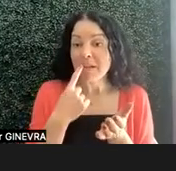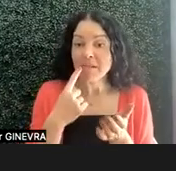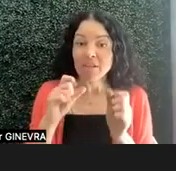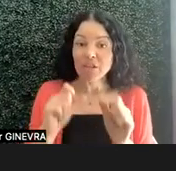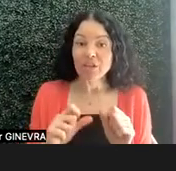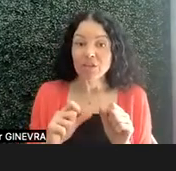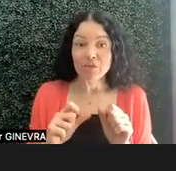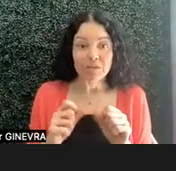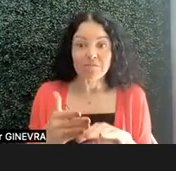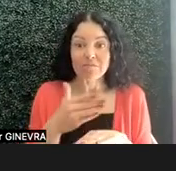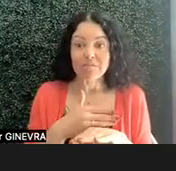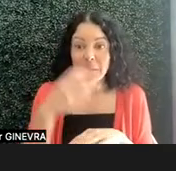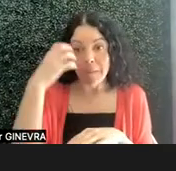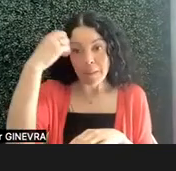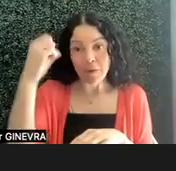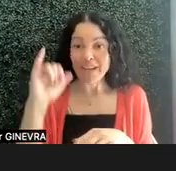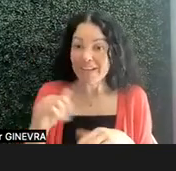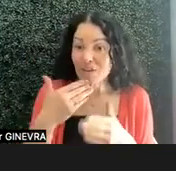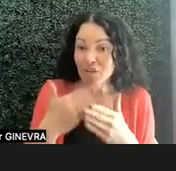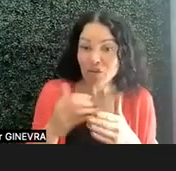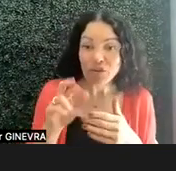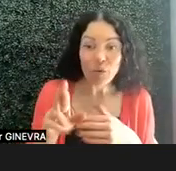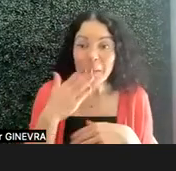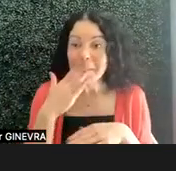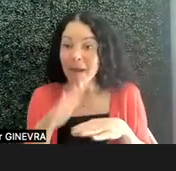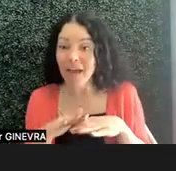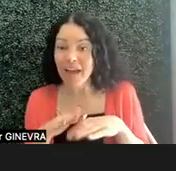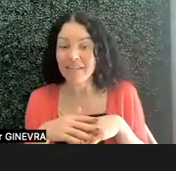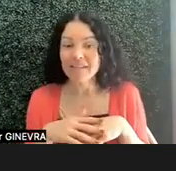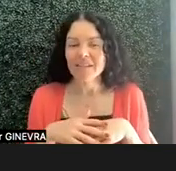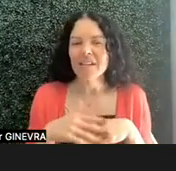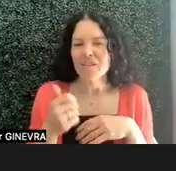be a good thing or a bad thing? And there are a number of other movies that we also talked about.